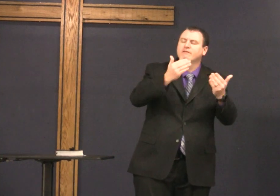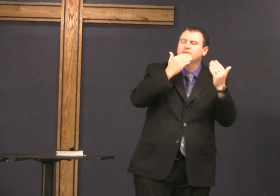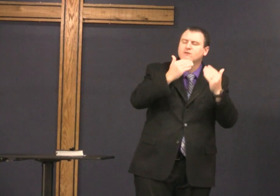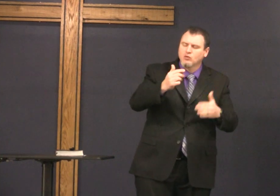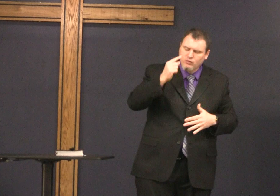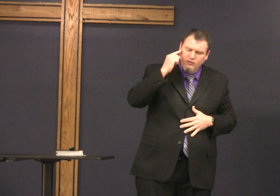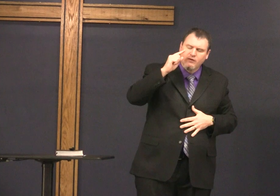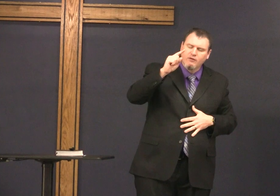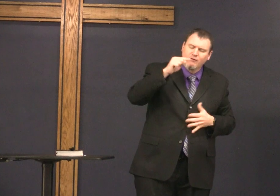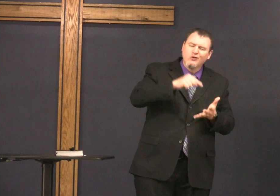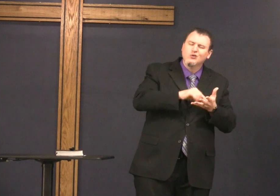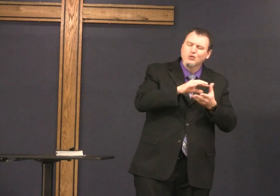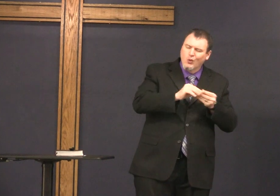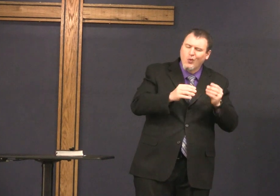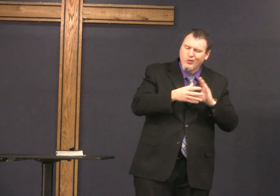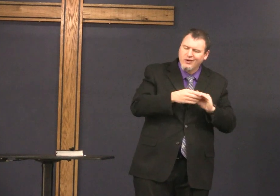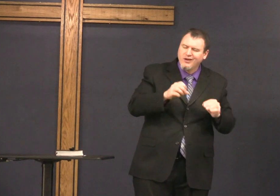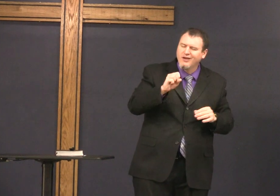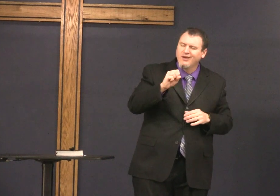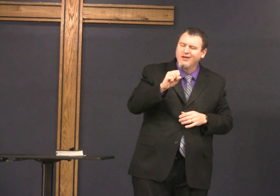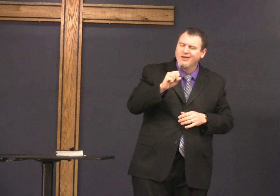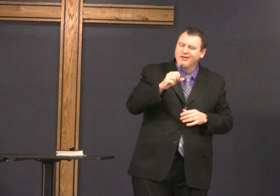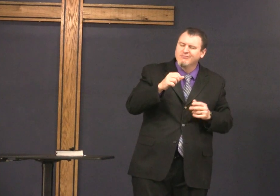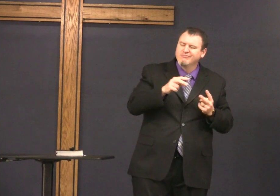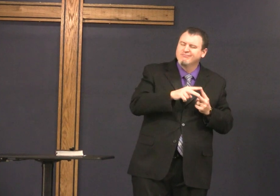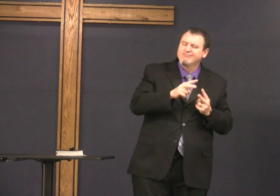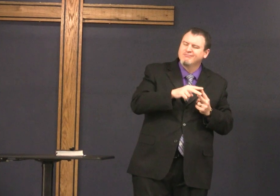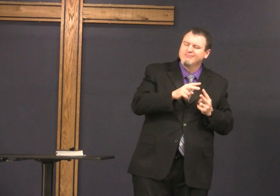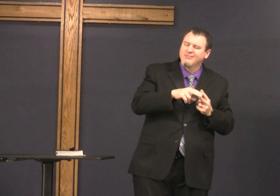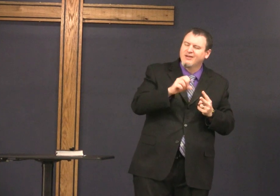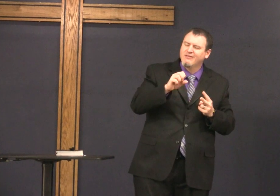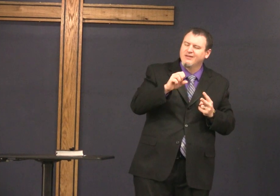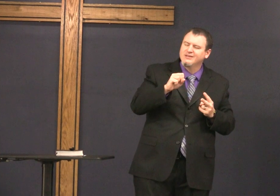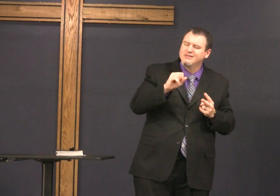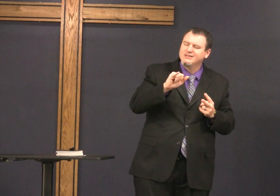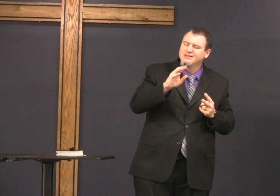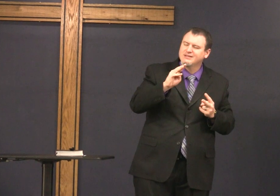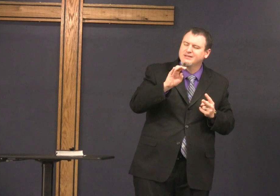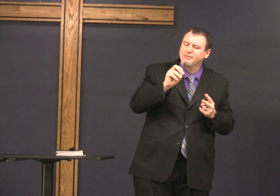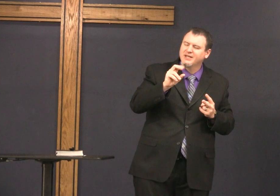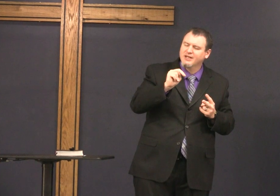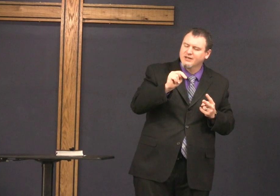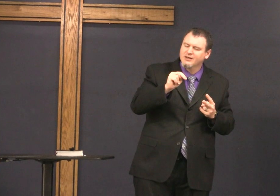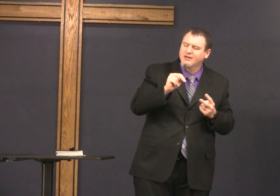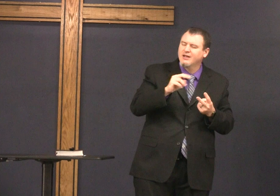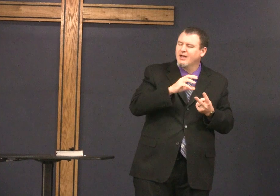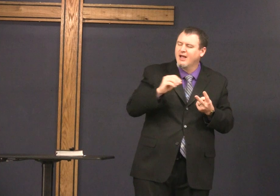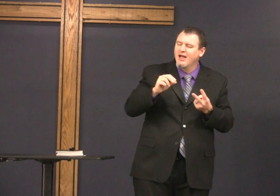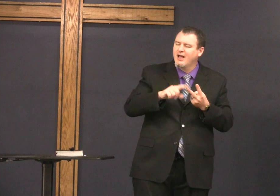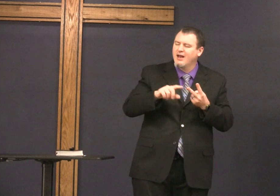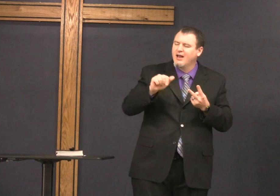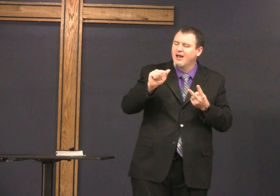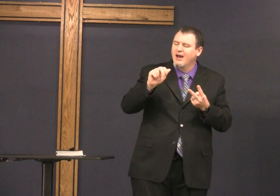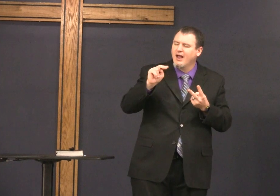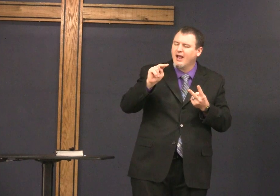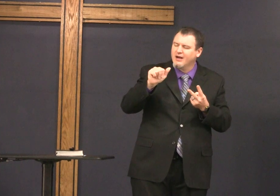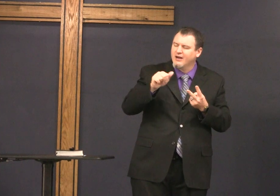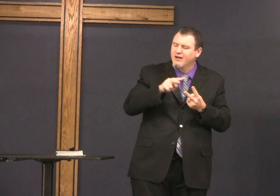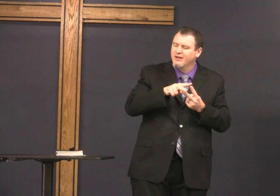Heavenly Father we're thankful for the story of your birth story of Simeon and Anna